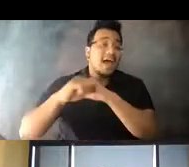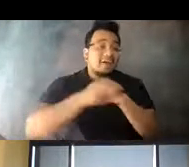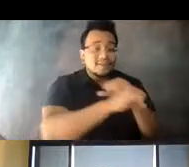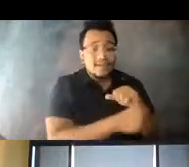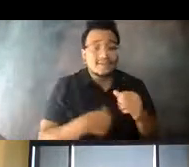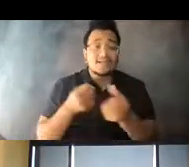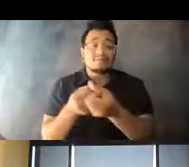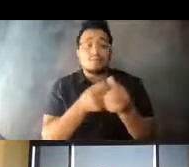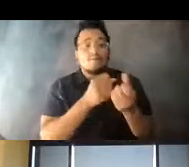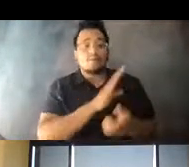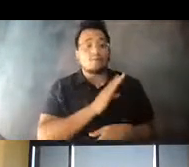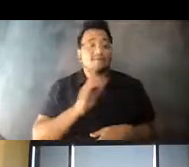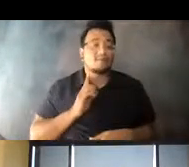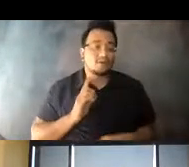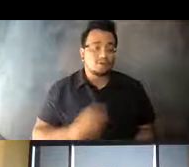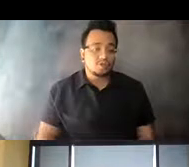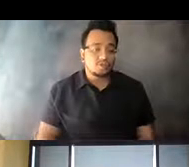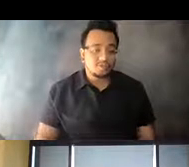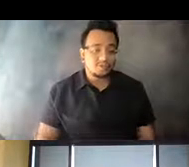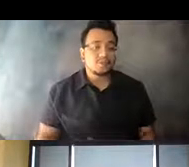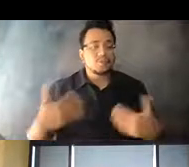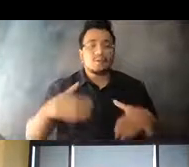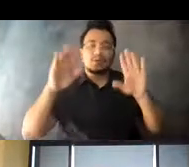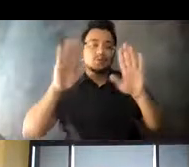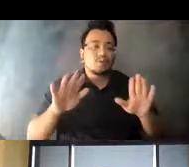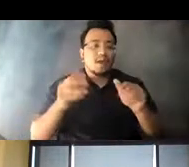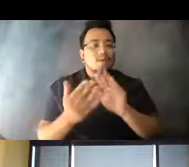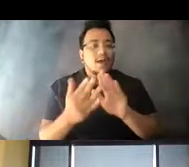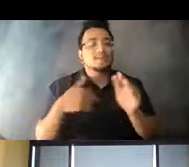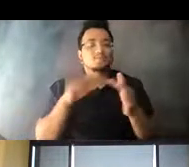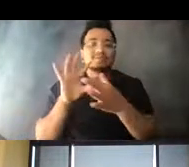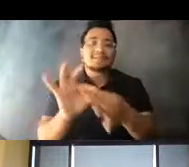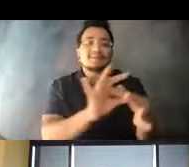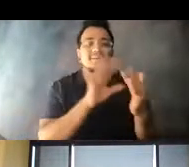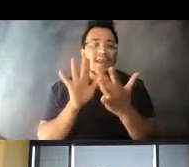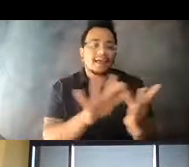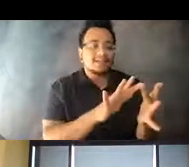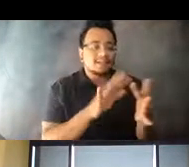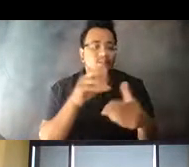14:43:28 It was really another great way to keep connected and relevant to our communities.